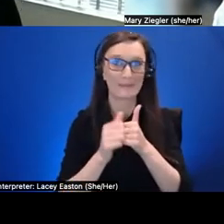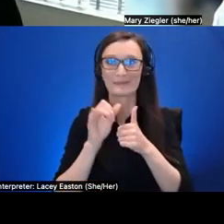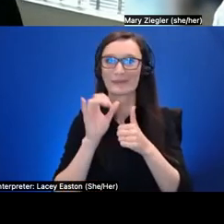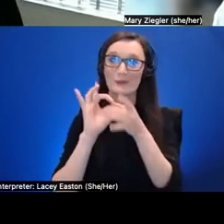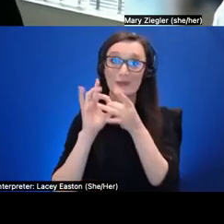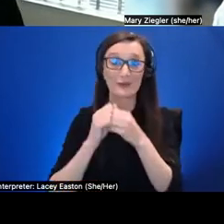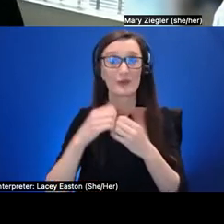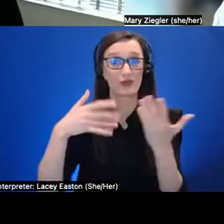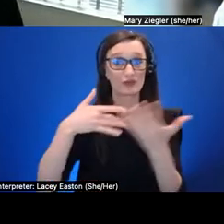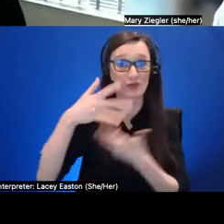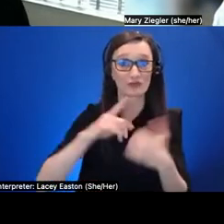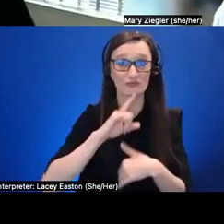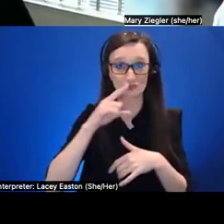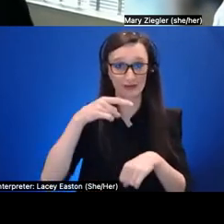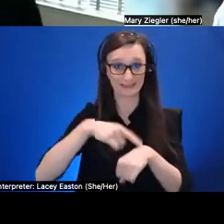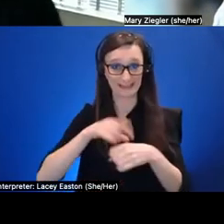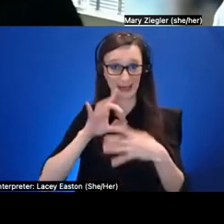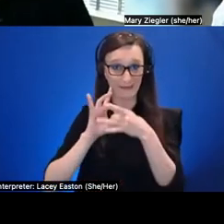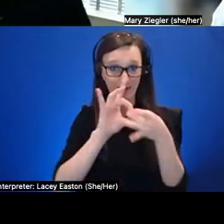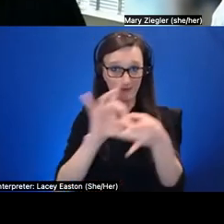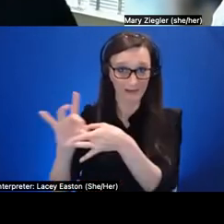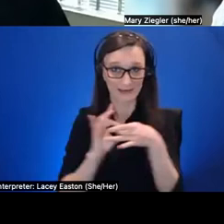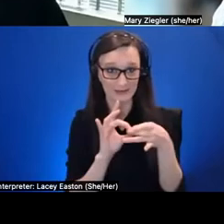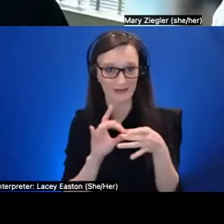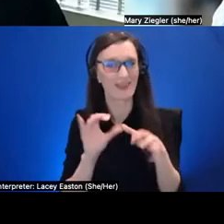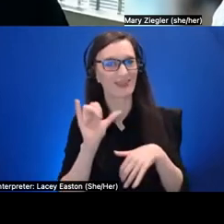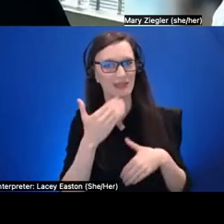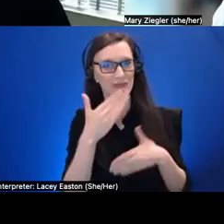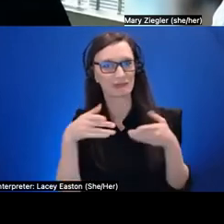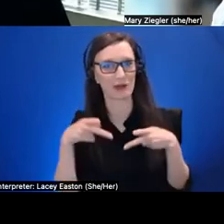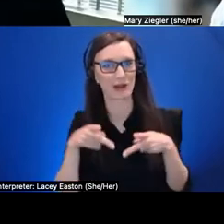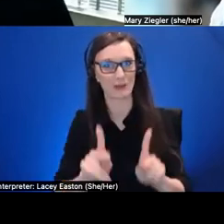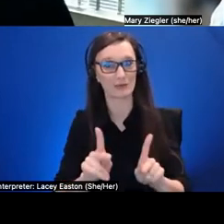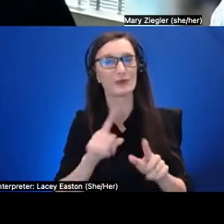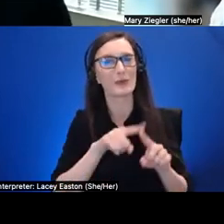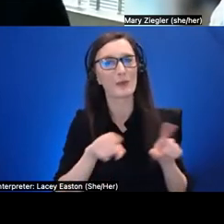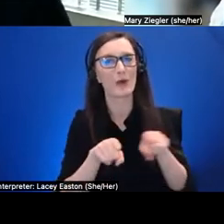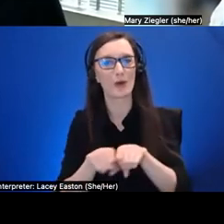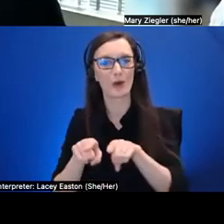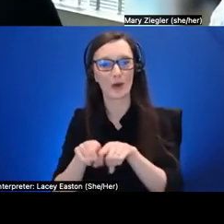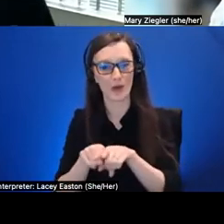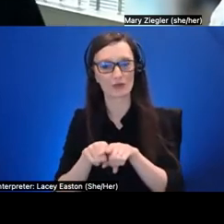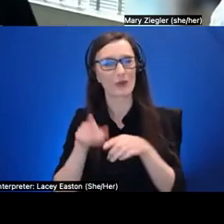and so i i see that as a great opportunity but then also a barrier a little bit too because